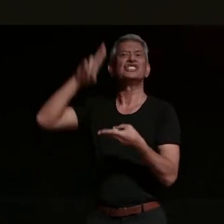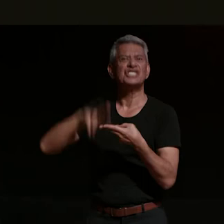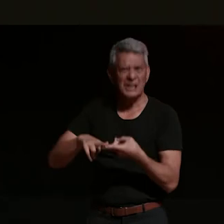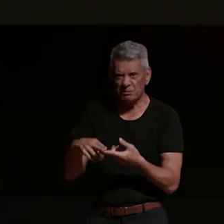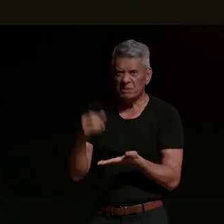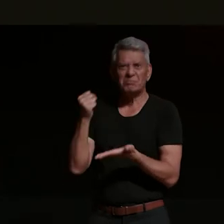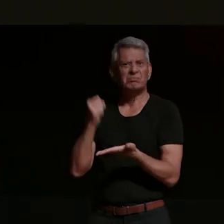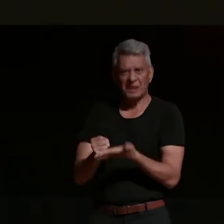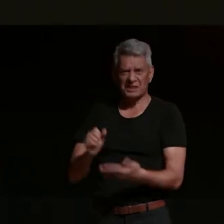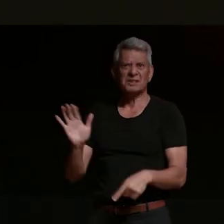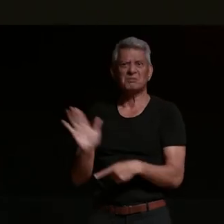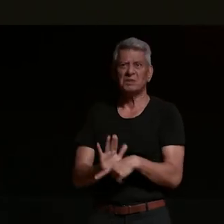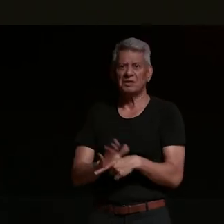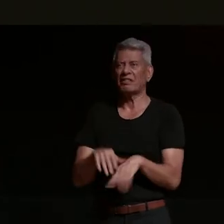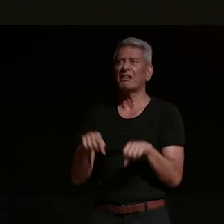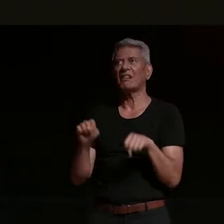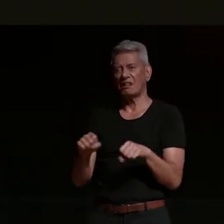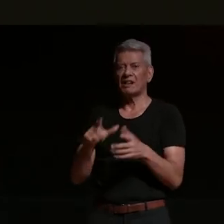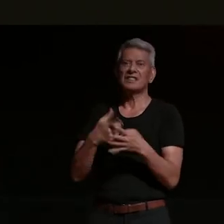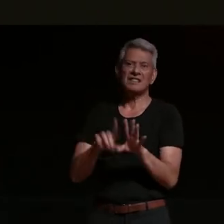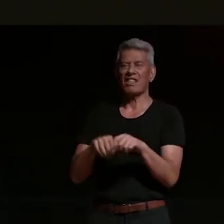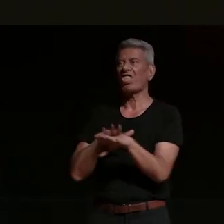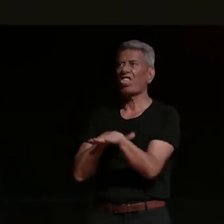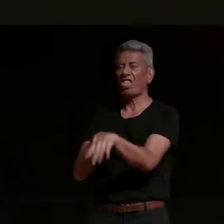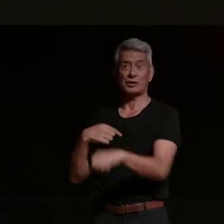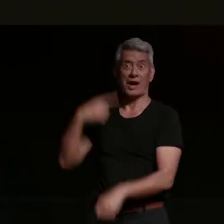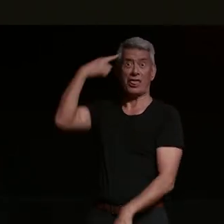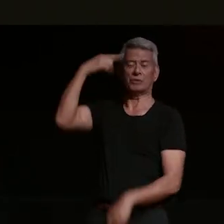dykes on bikes to ride in and kill someone on a motorbike or something and then i said oh yeah